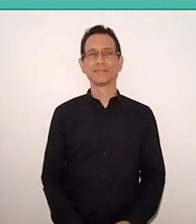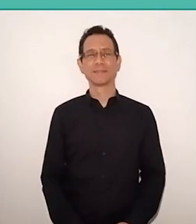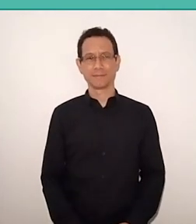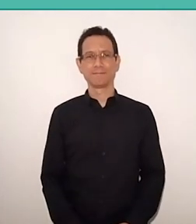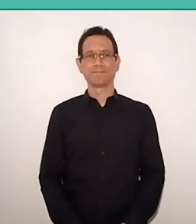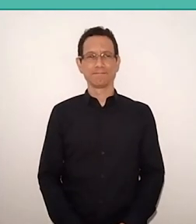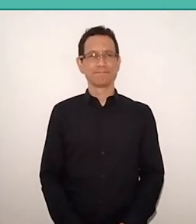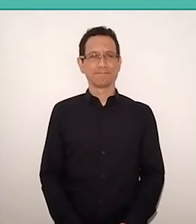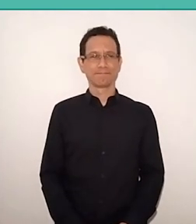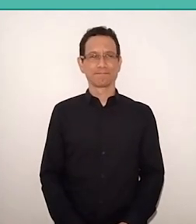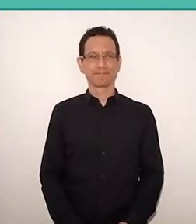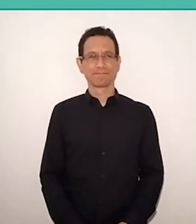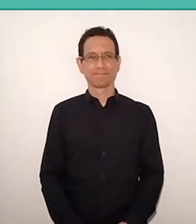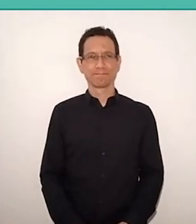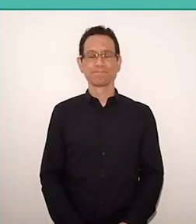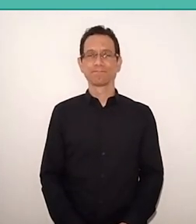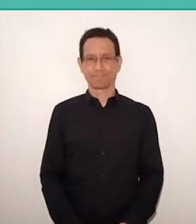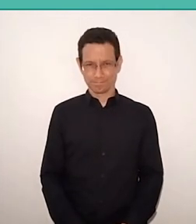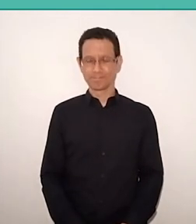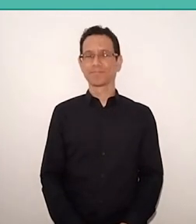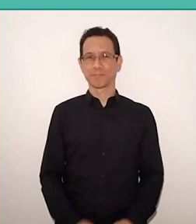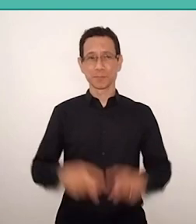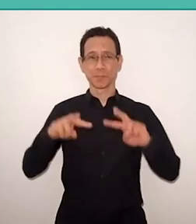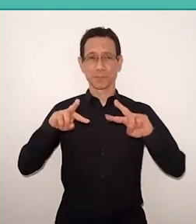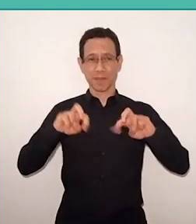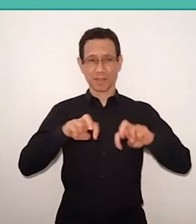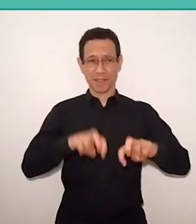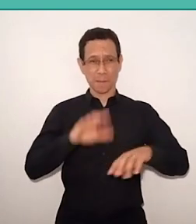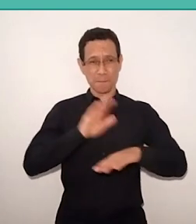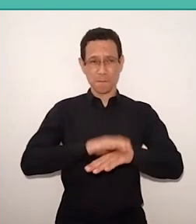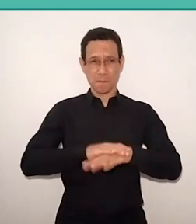Freire's analysis of the responsibilities…